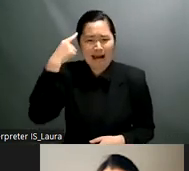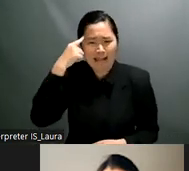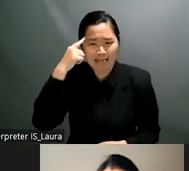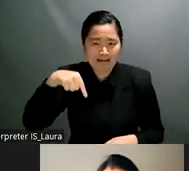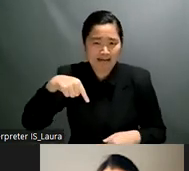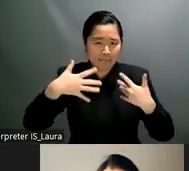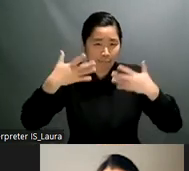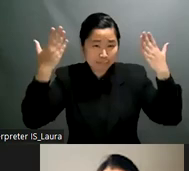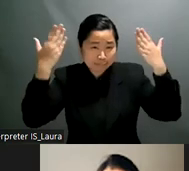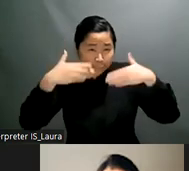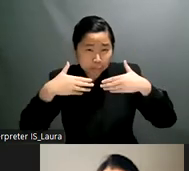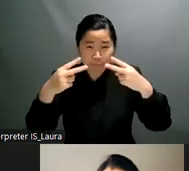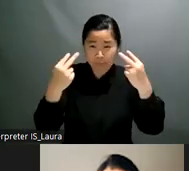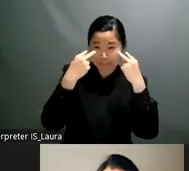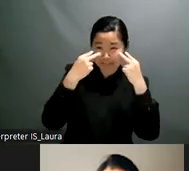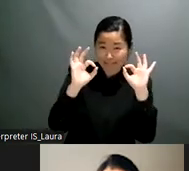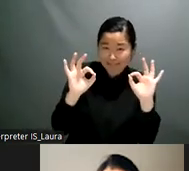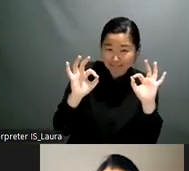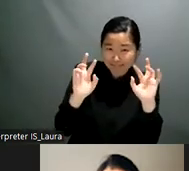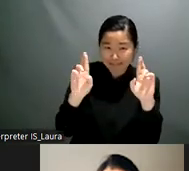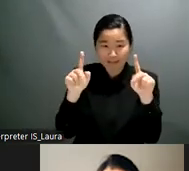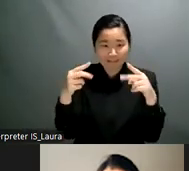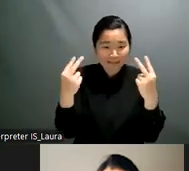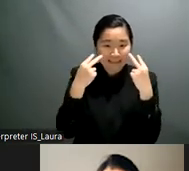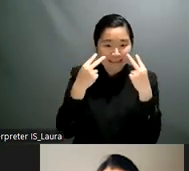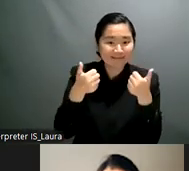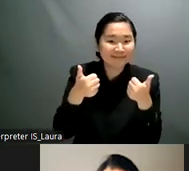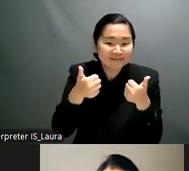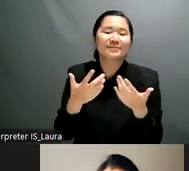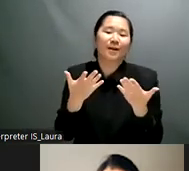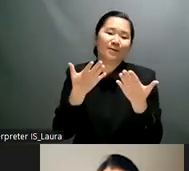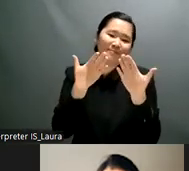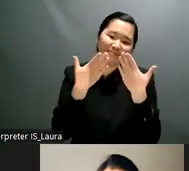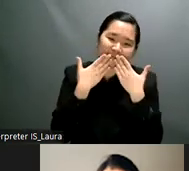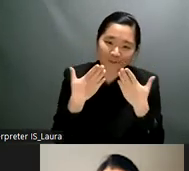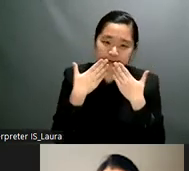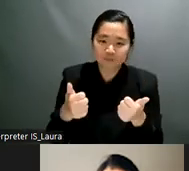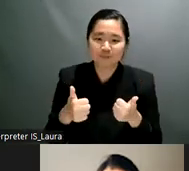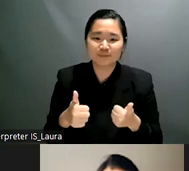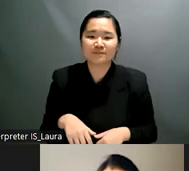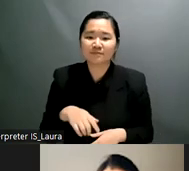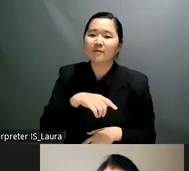okay okay so as um how has introduced me i'm a woman with that social stability and also